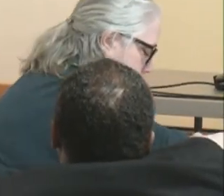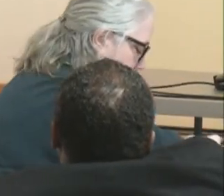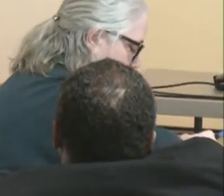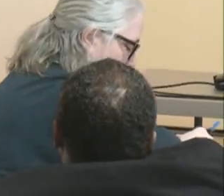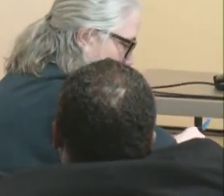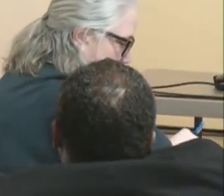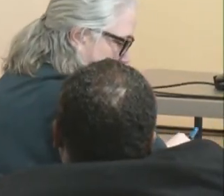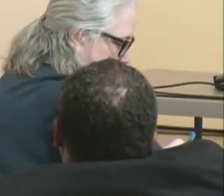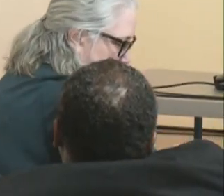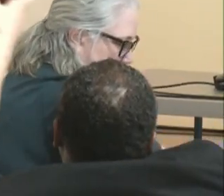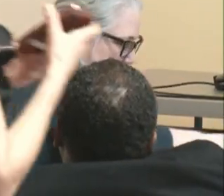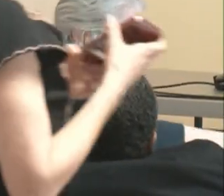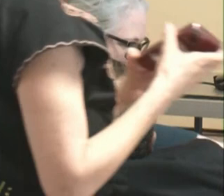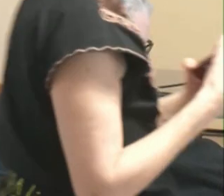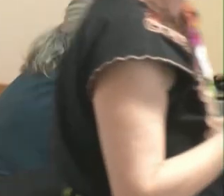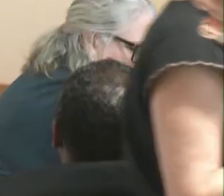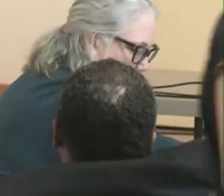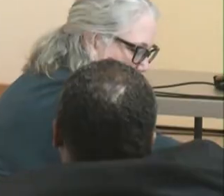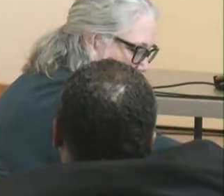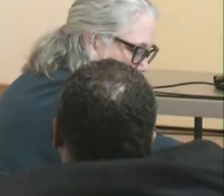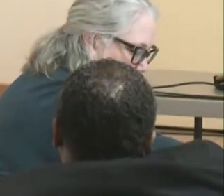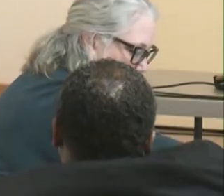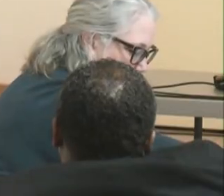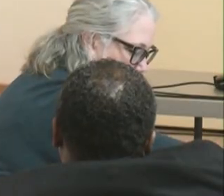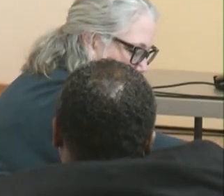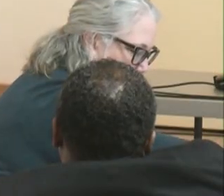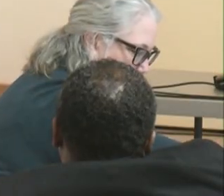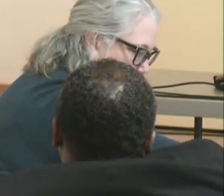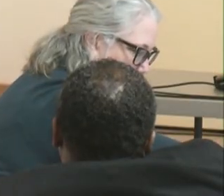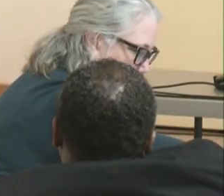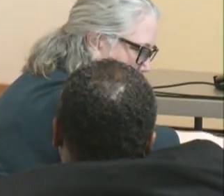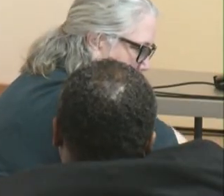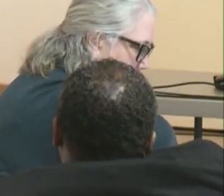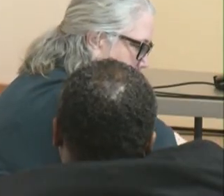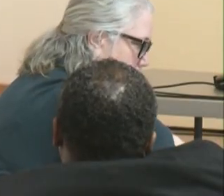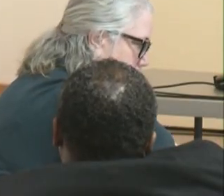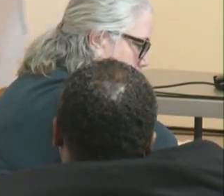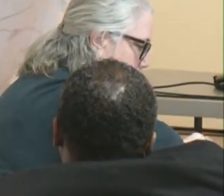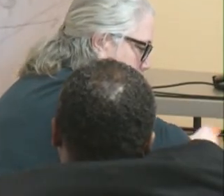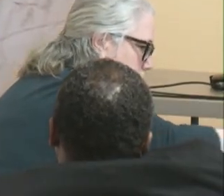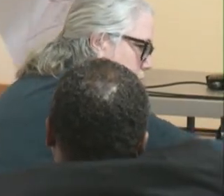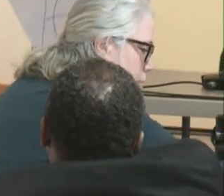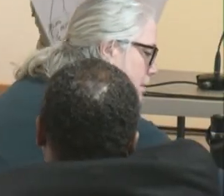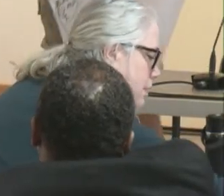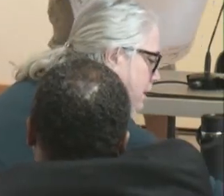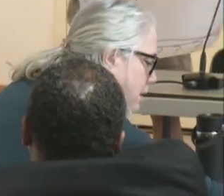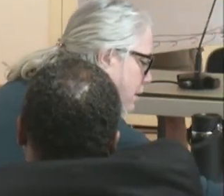We'll -- I'll be walking around and getting you things you need,